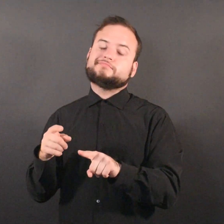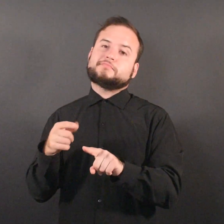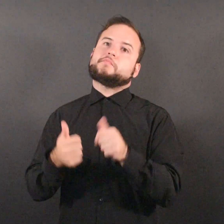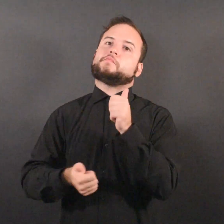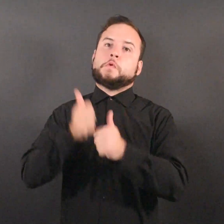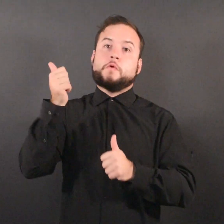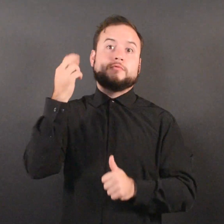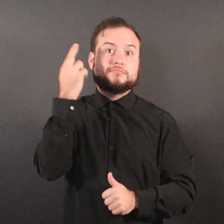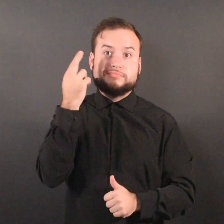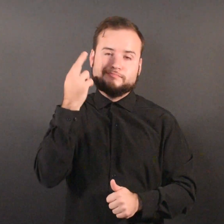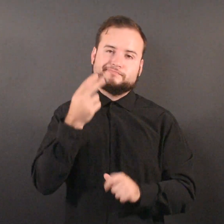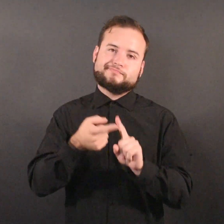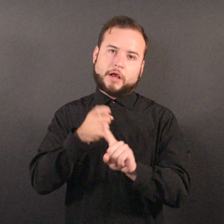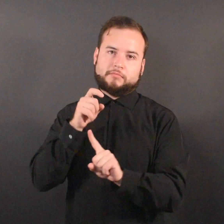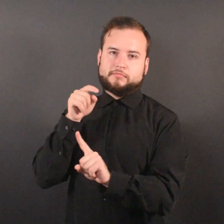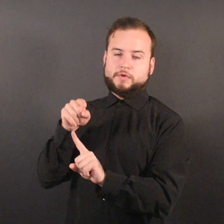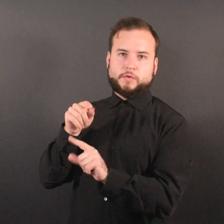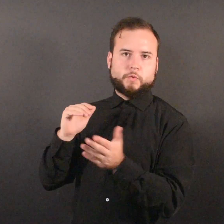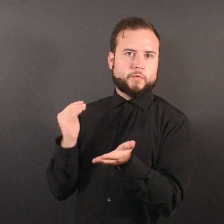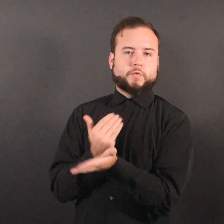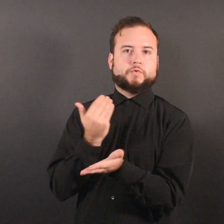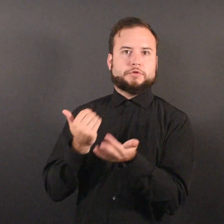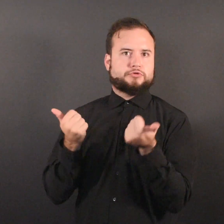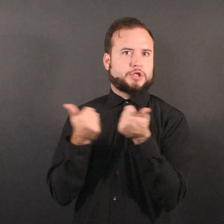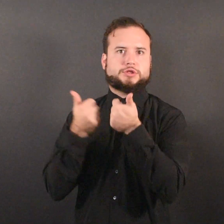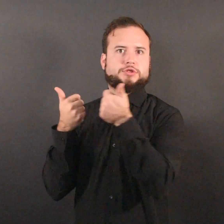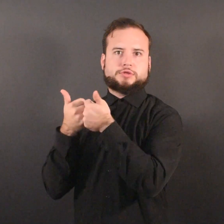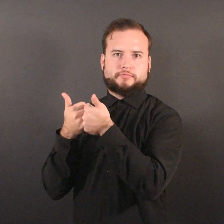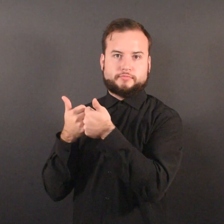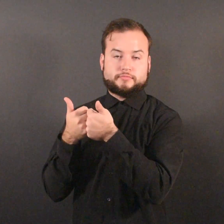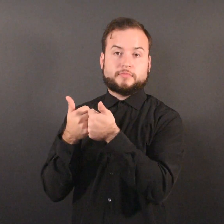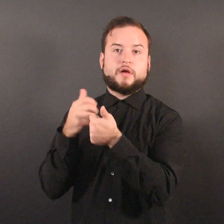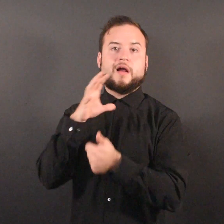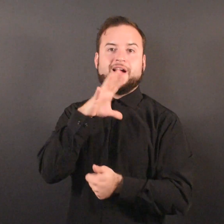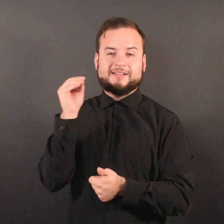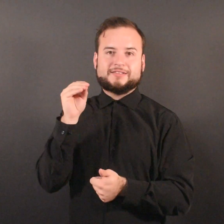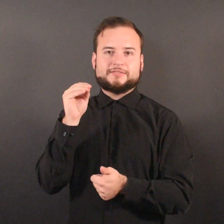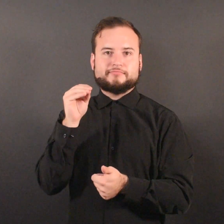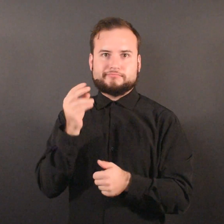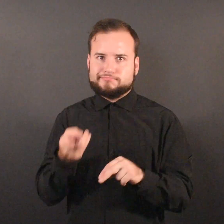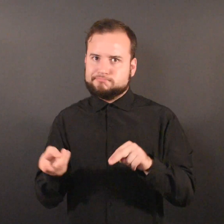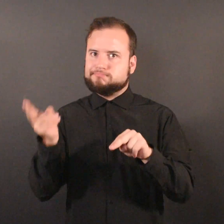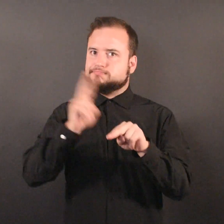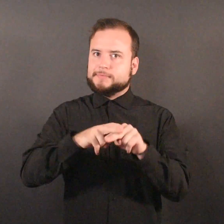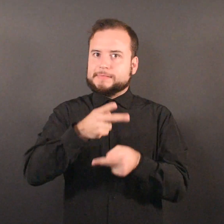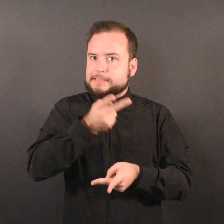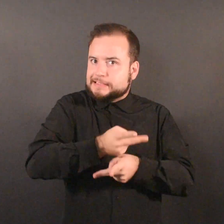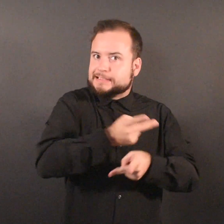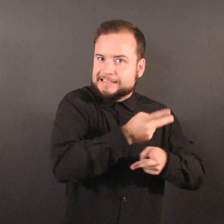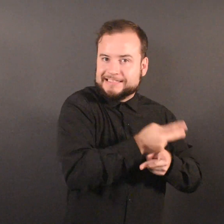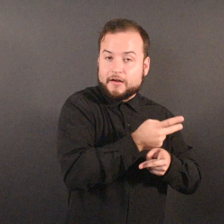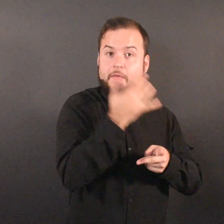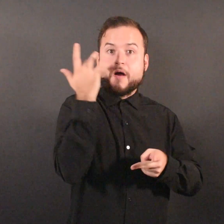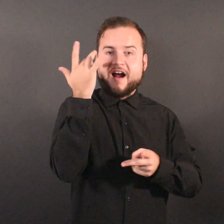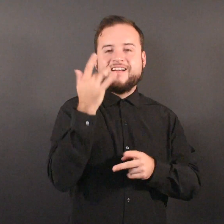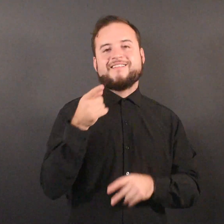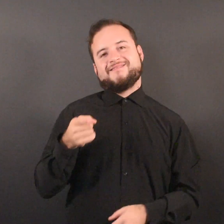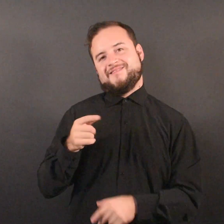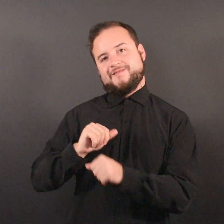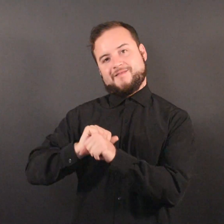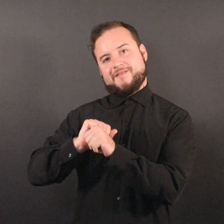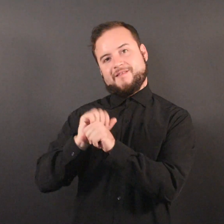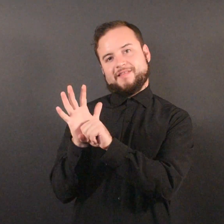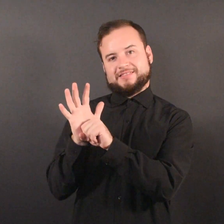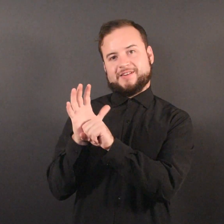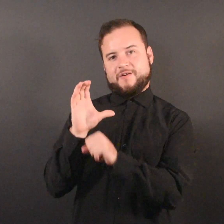primarily due to new challenges and increased care associated with the COVID-19 pandemic.